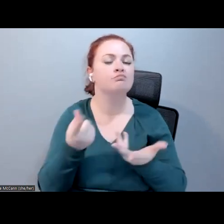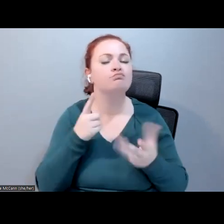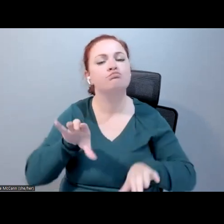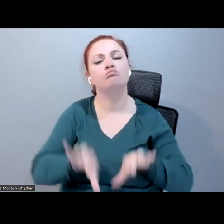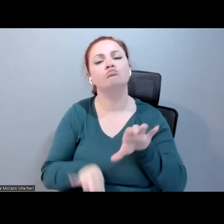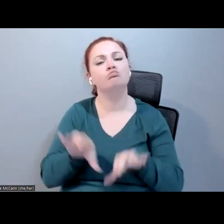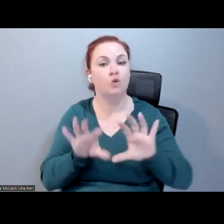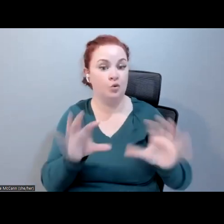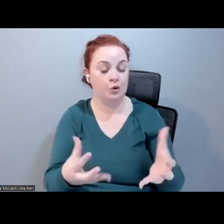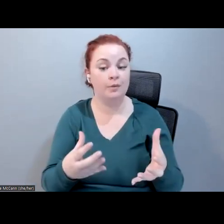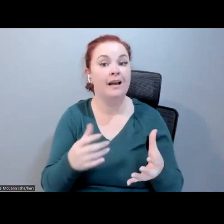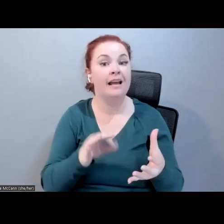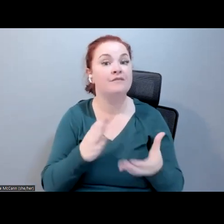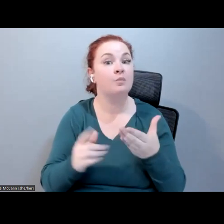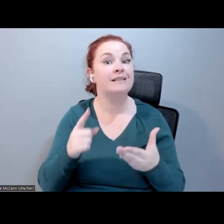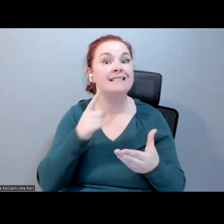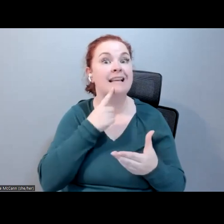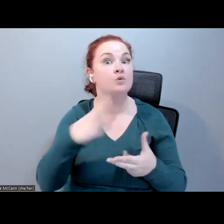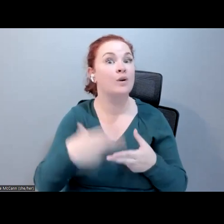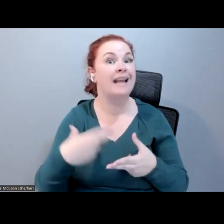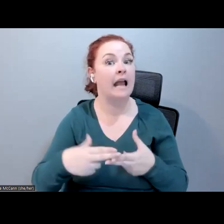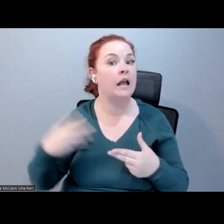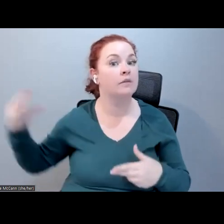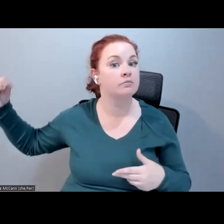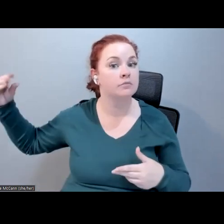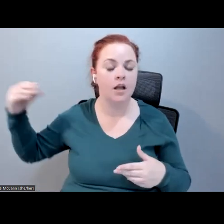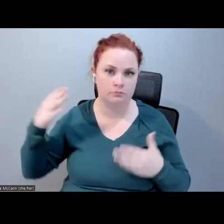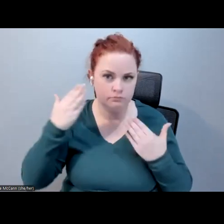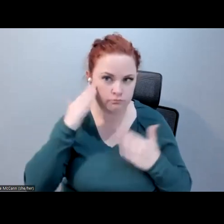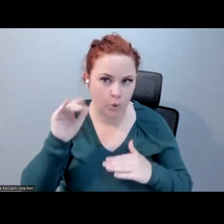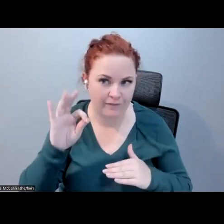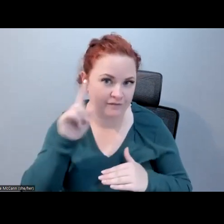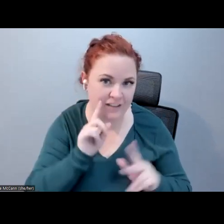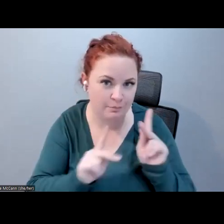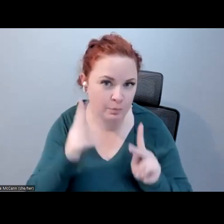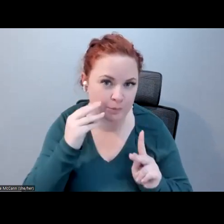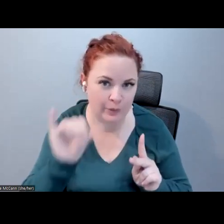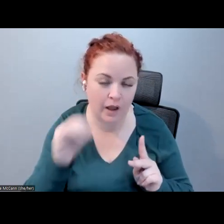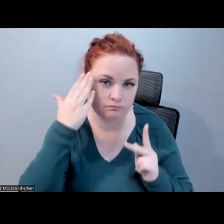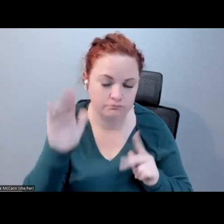name is spoken -- I don't know if this is something that Deaf people experience, that as a hearing person, if your name is